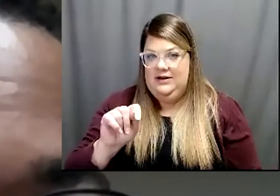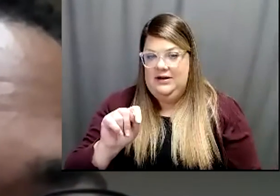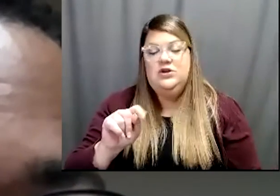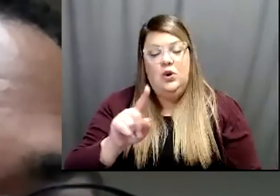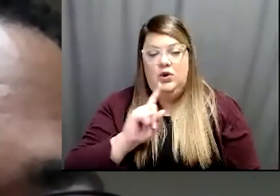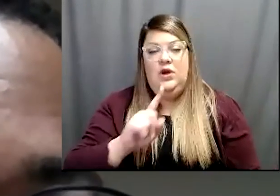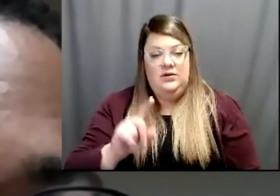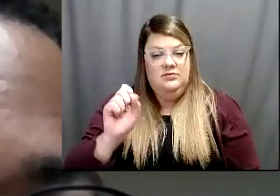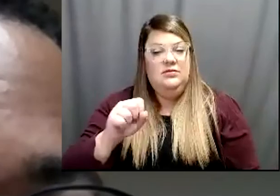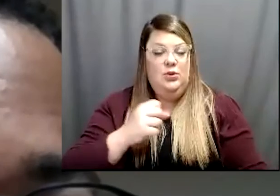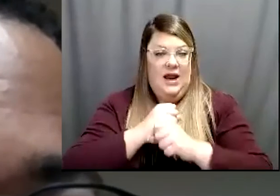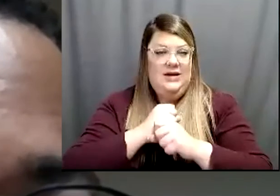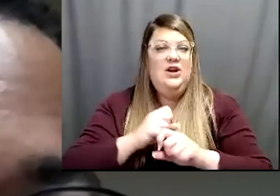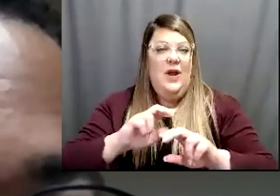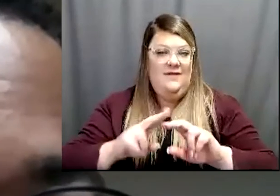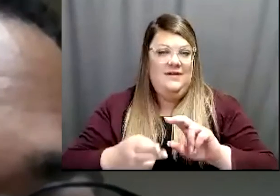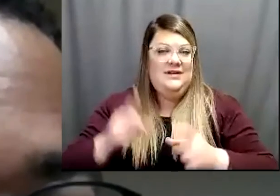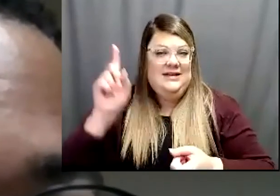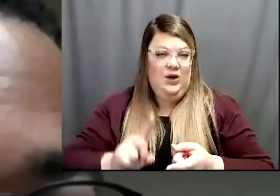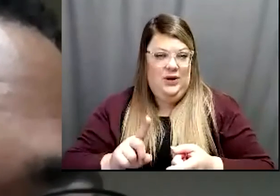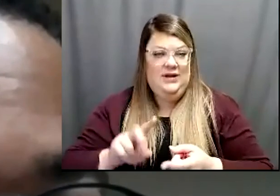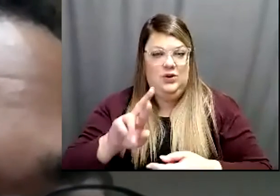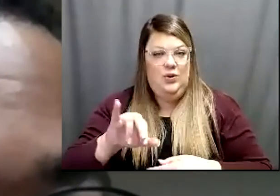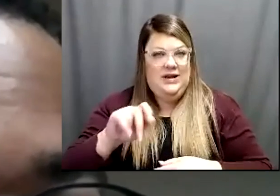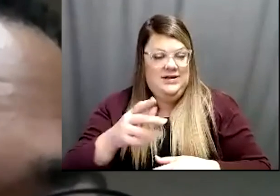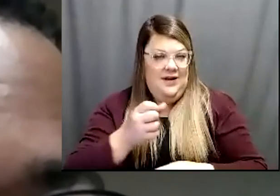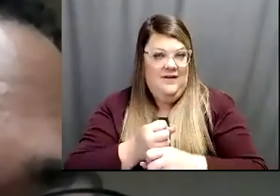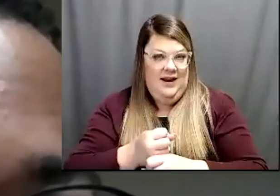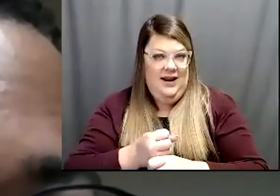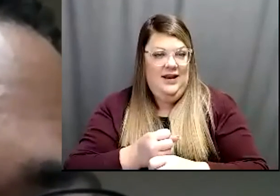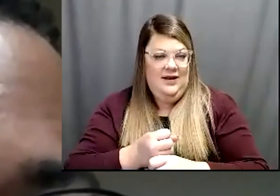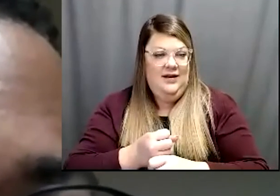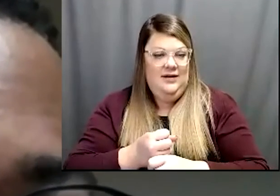do have a decreased risk of getting the vaccine with all three of those vaccines.